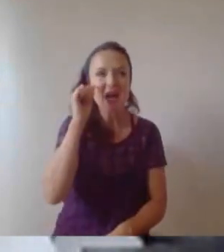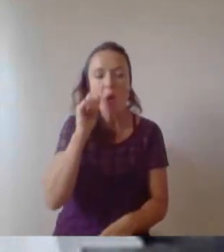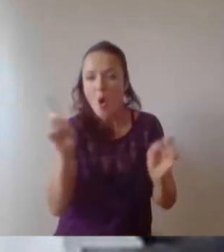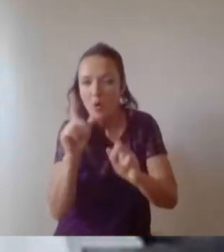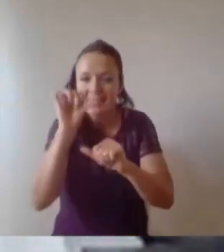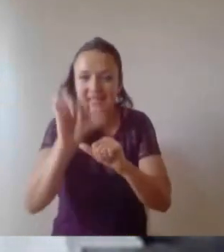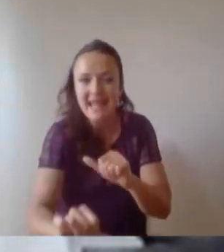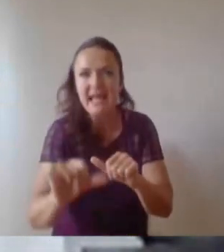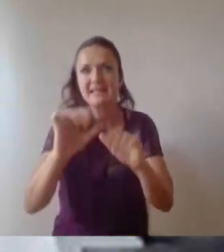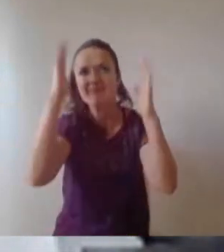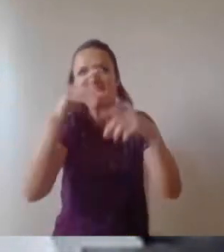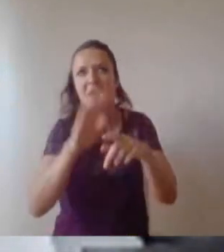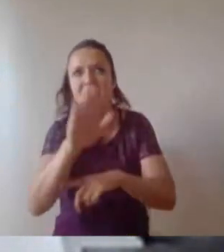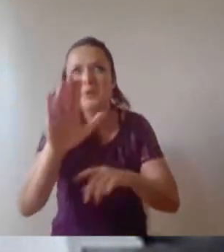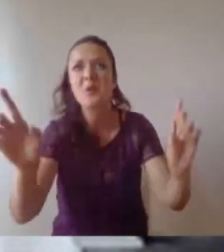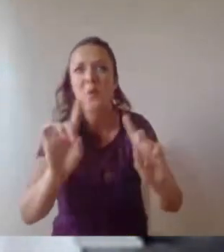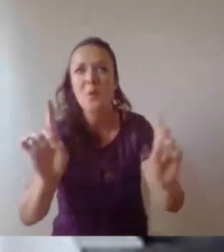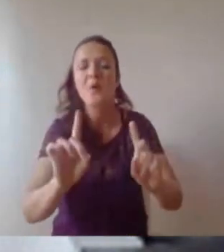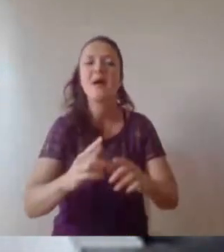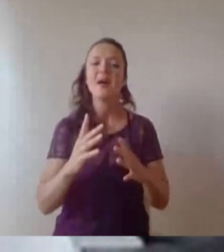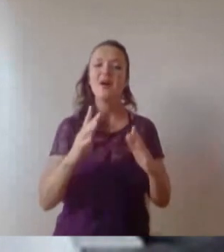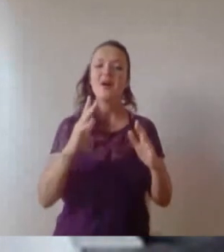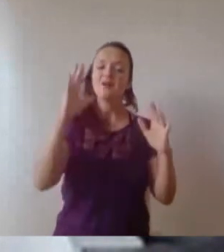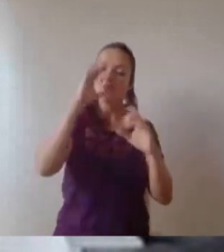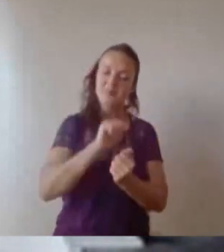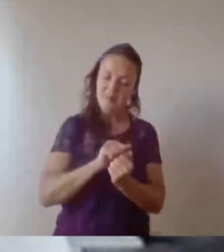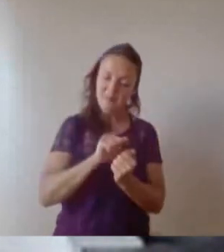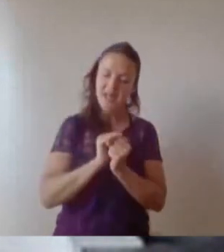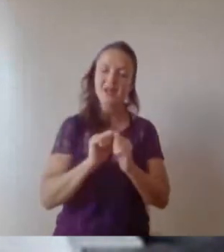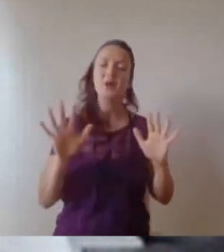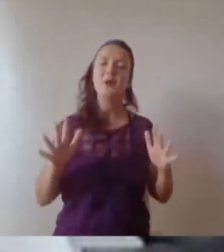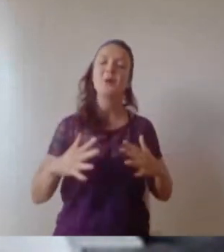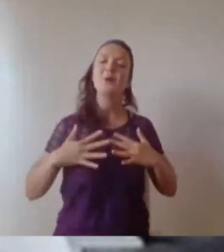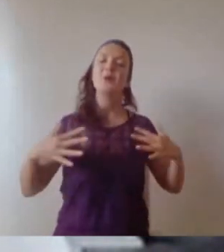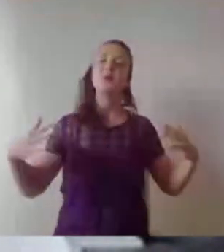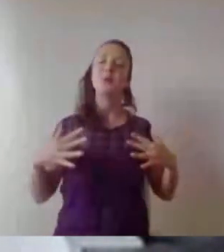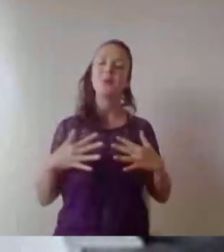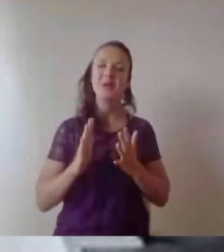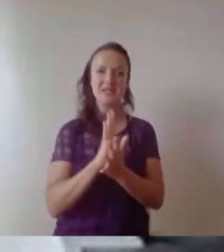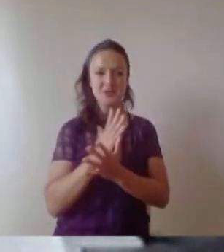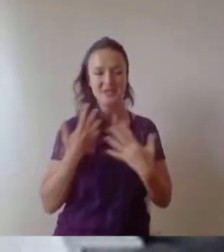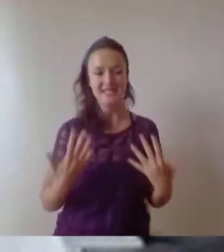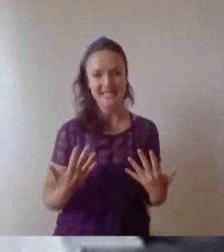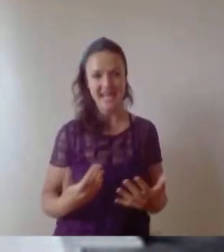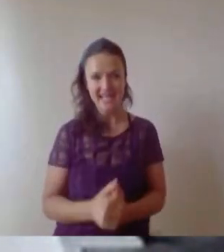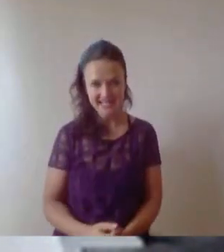but just remember to breathe. So when you start a company you're always told to celebrate your successes and feel the wins.